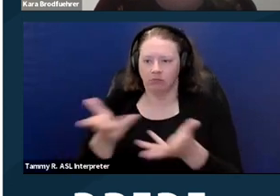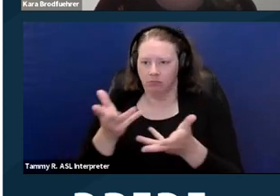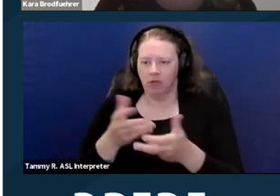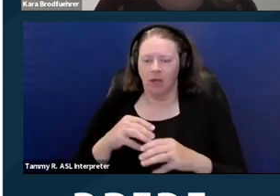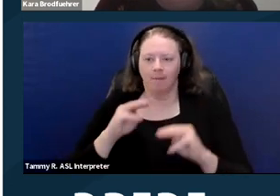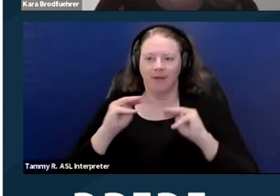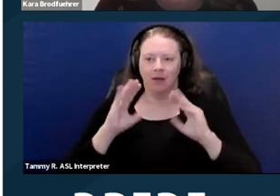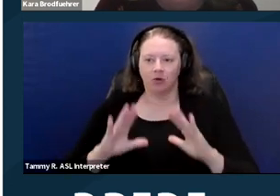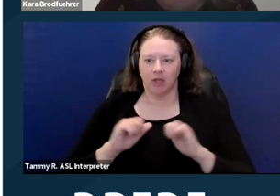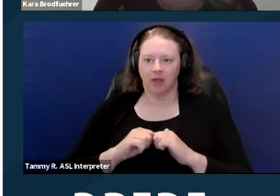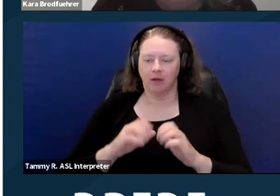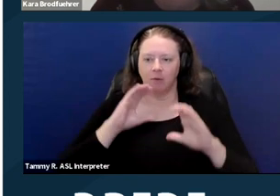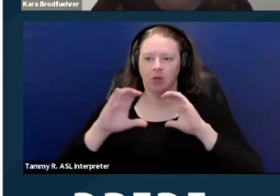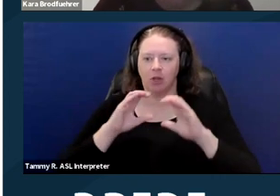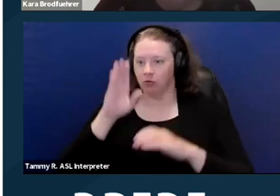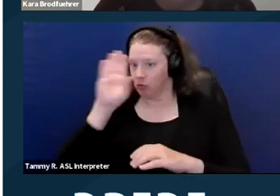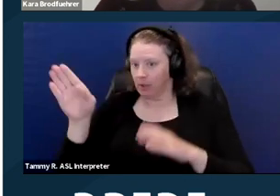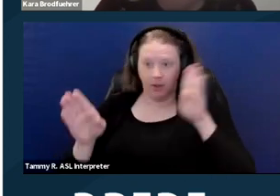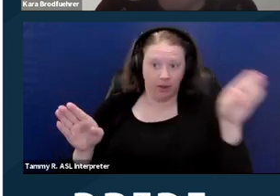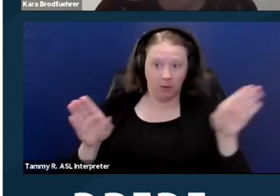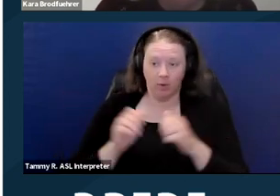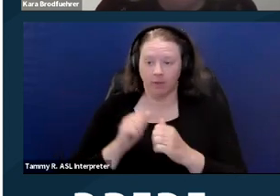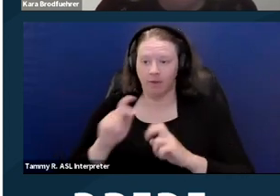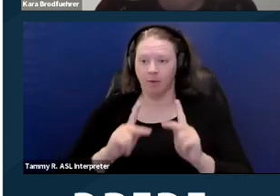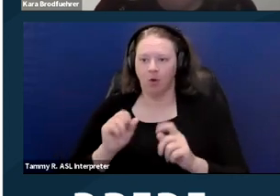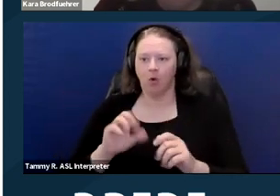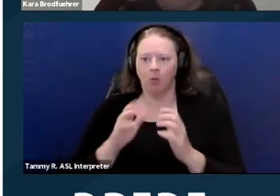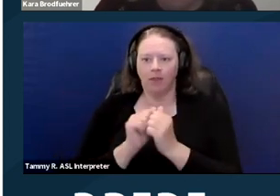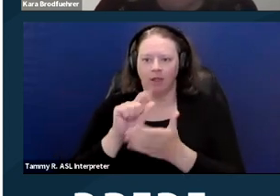or through their attorney if the persons are represented,